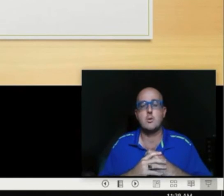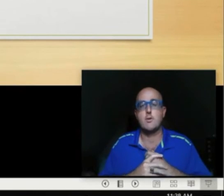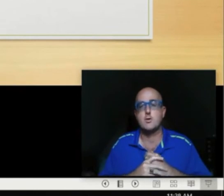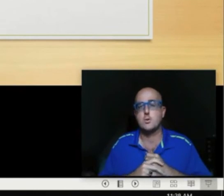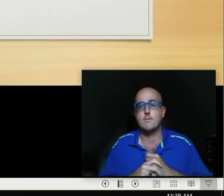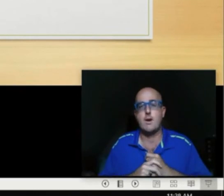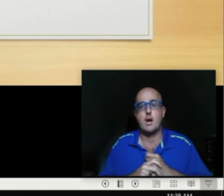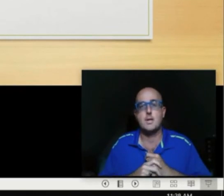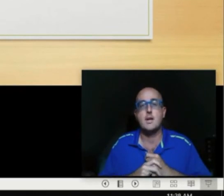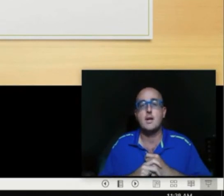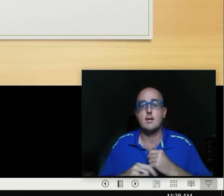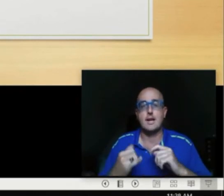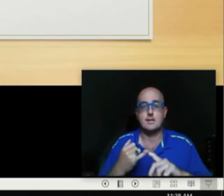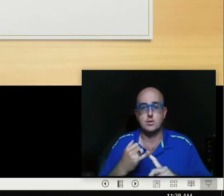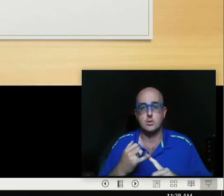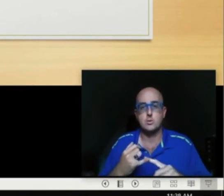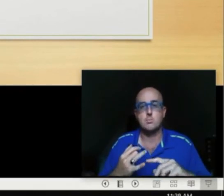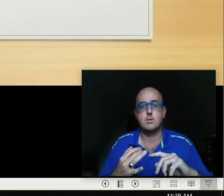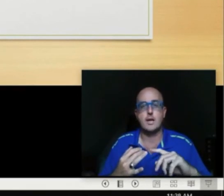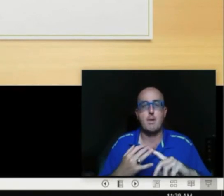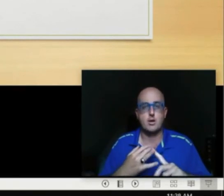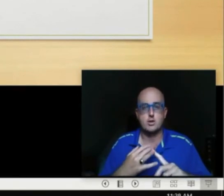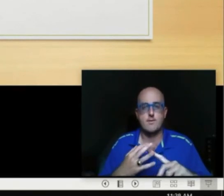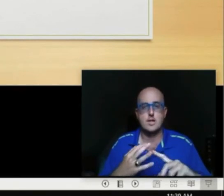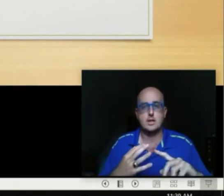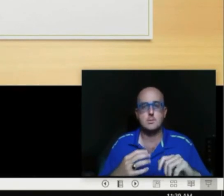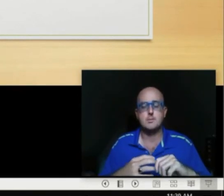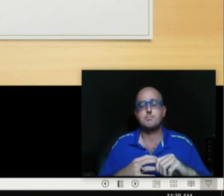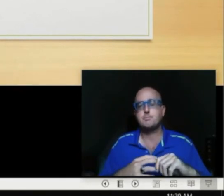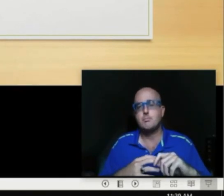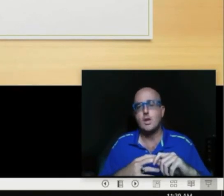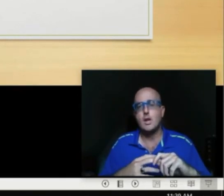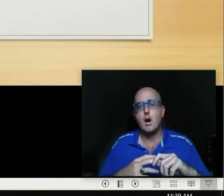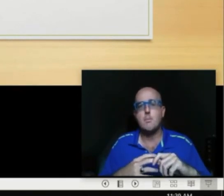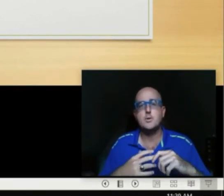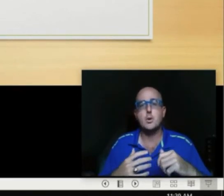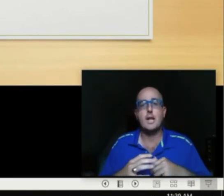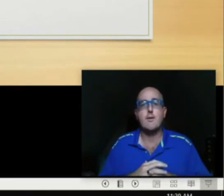virtual environment, like Zoom, like Microsoft Teams, to allow for